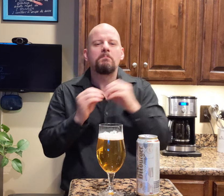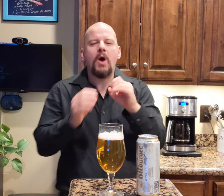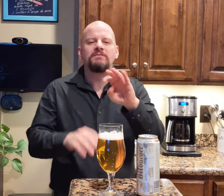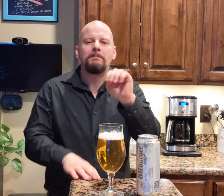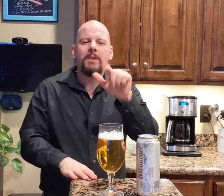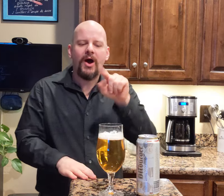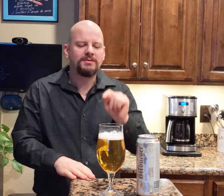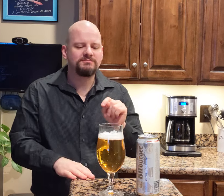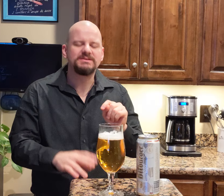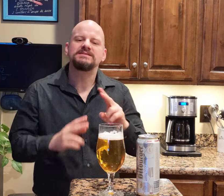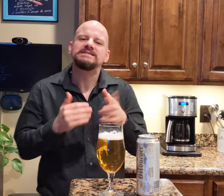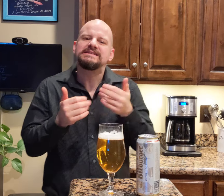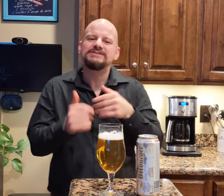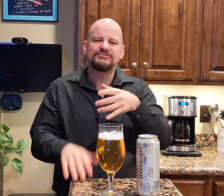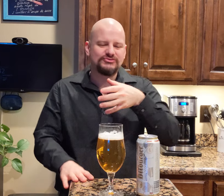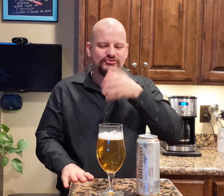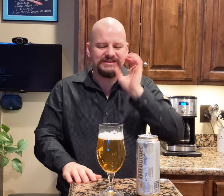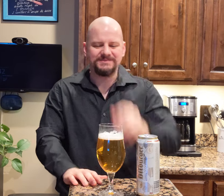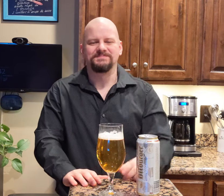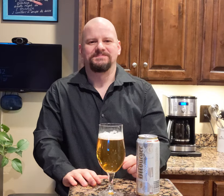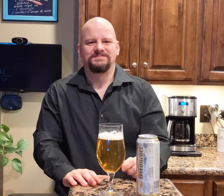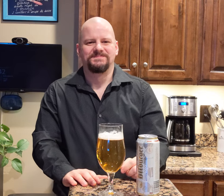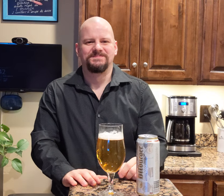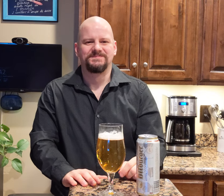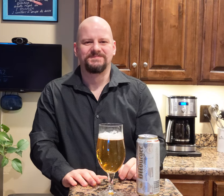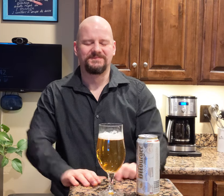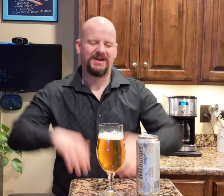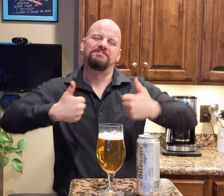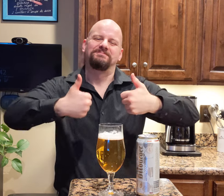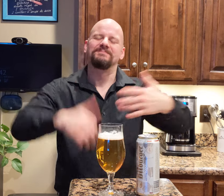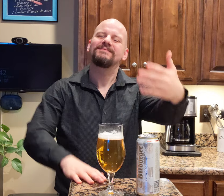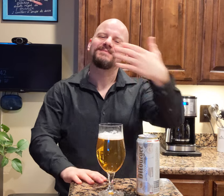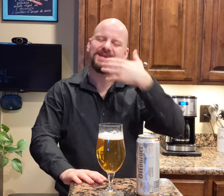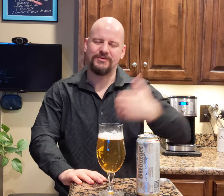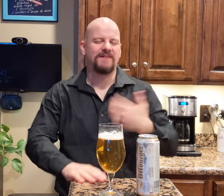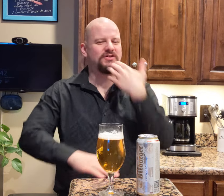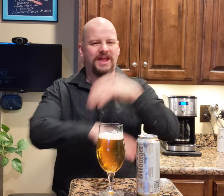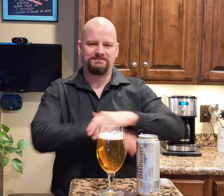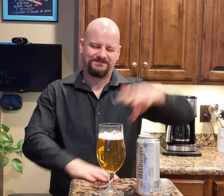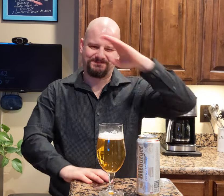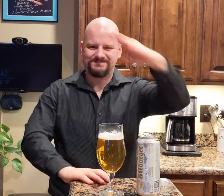It's more of malt and it's easy to drink. Thank you and have a good night.